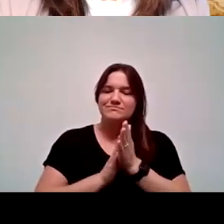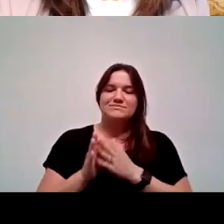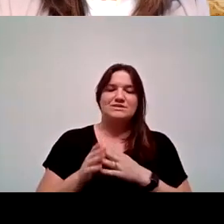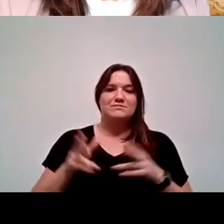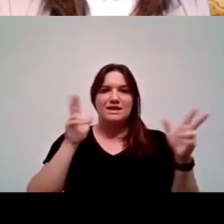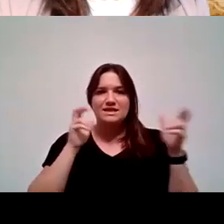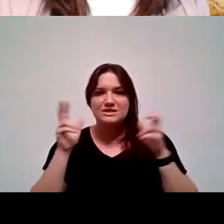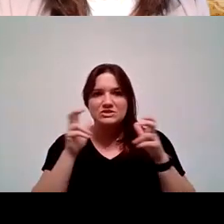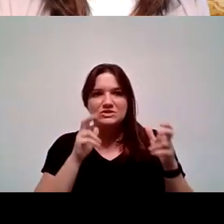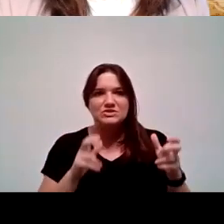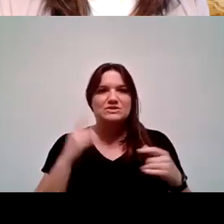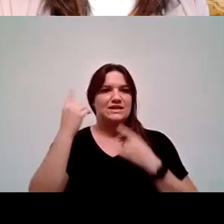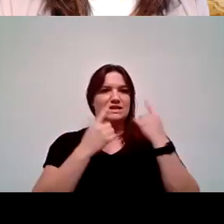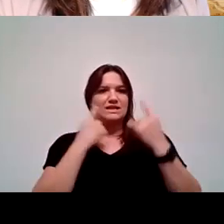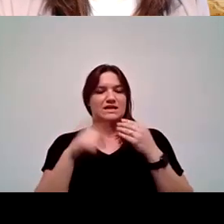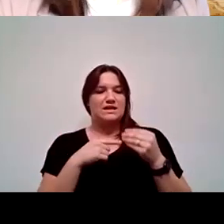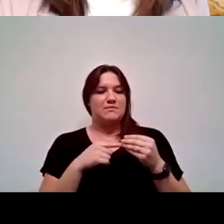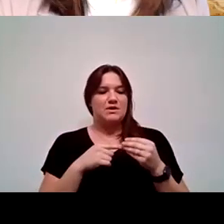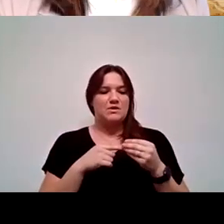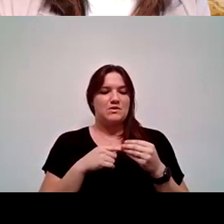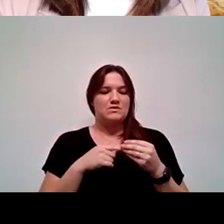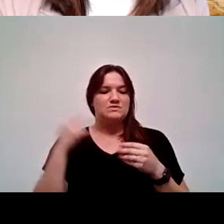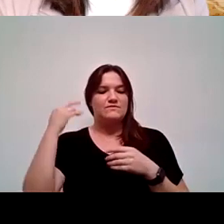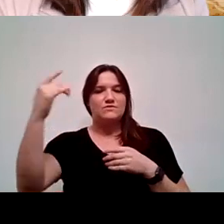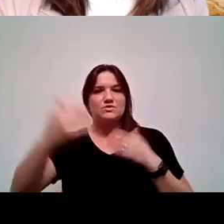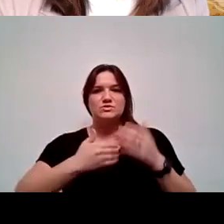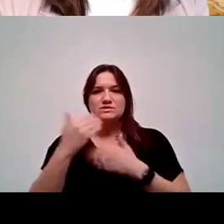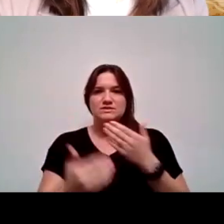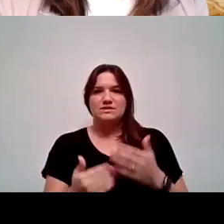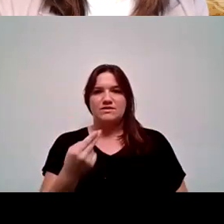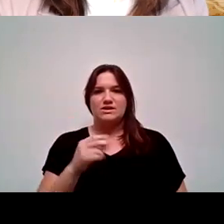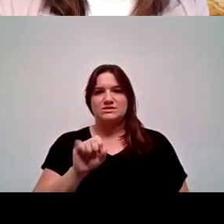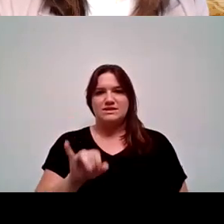and also to think about some future steps for HSI Awareness Week.